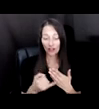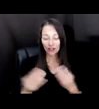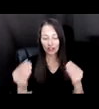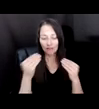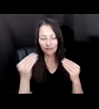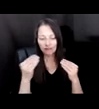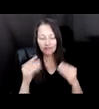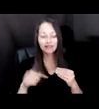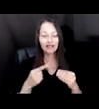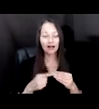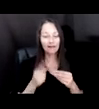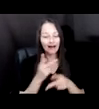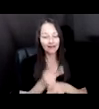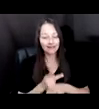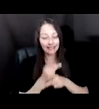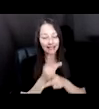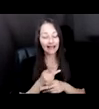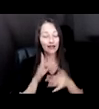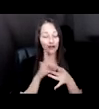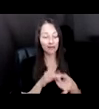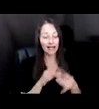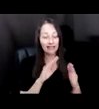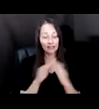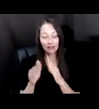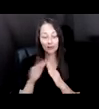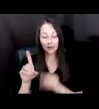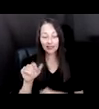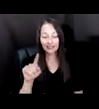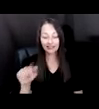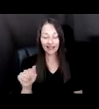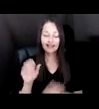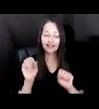COMMUNITY-CREATED DATA CAN HELP TRANSFORM ALGORITHMIC SYSTEMS.